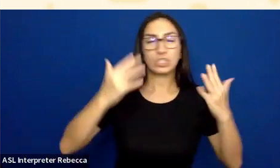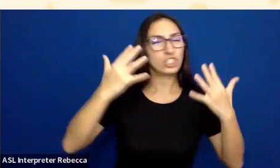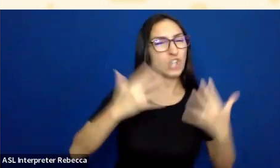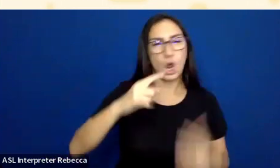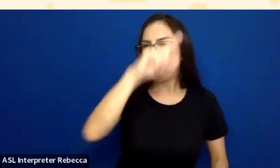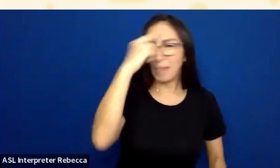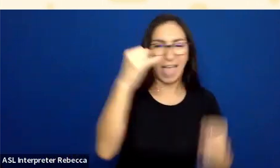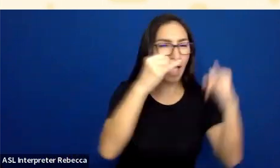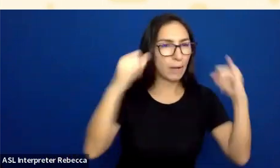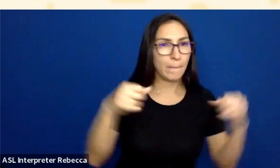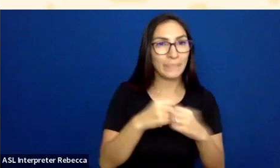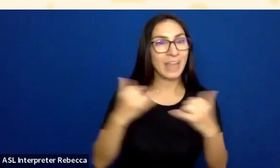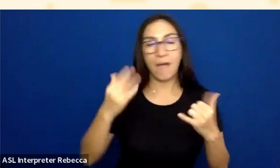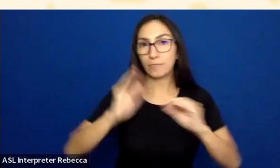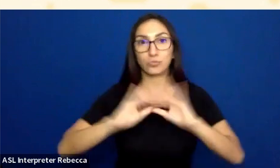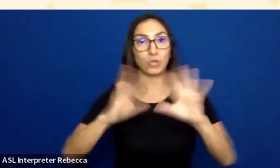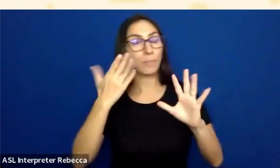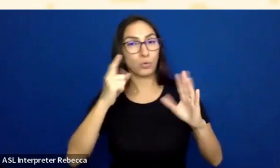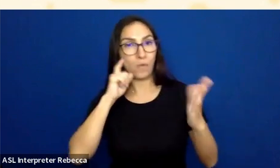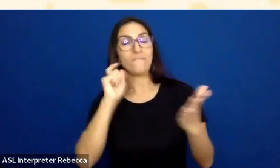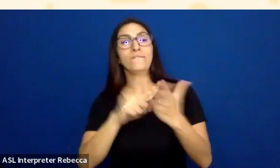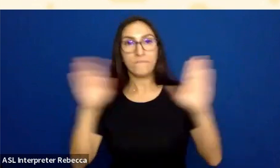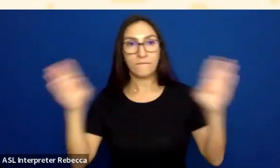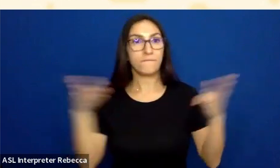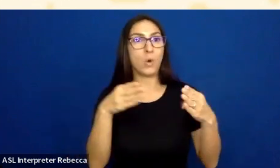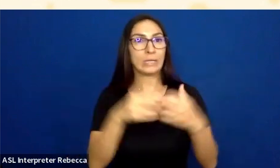I'm good to go, right? Well, what if there's an error?